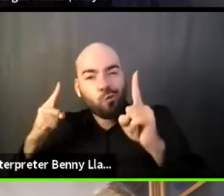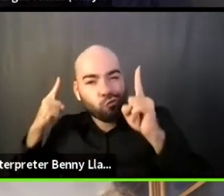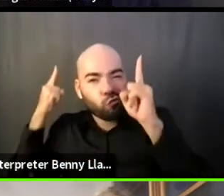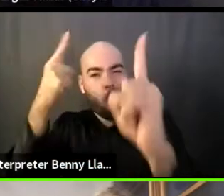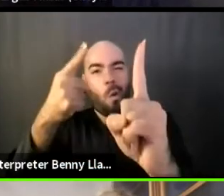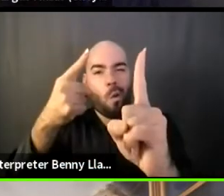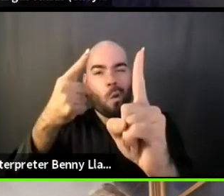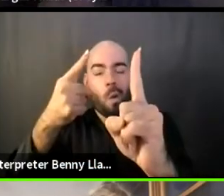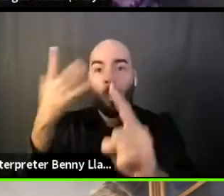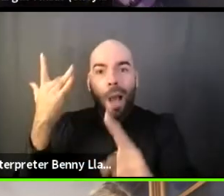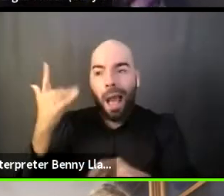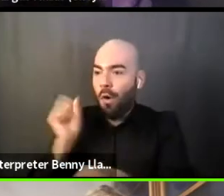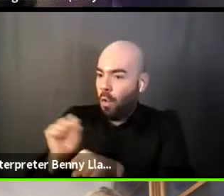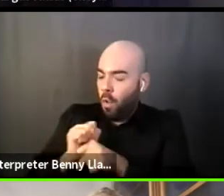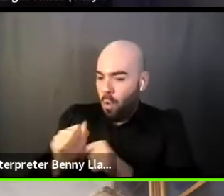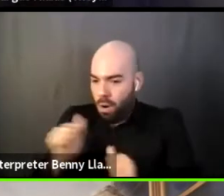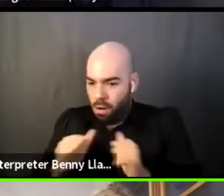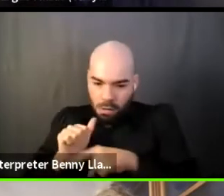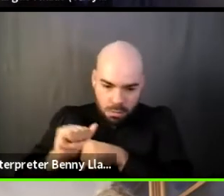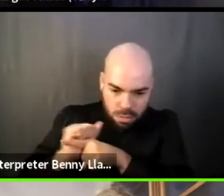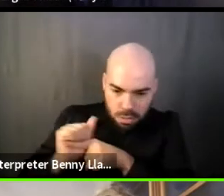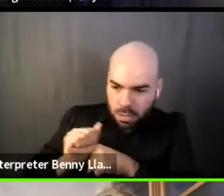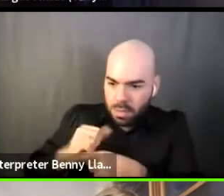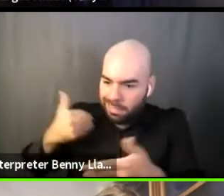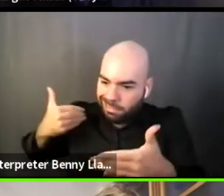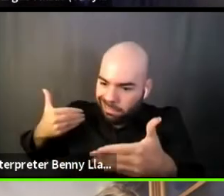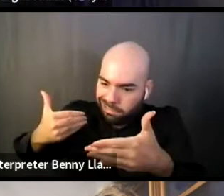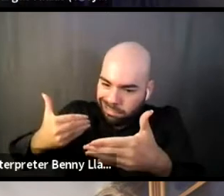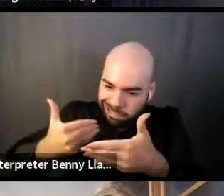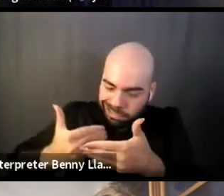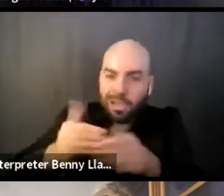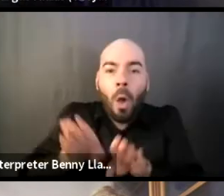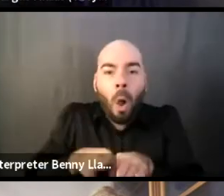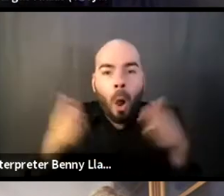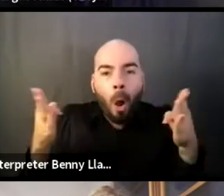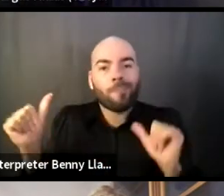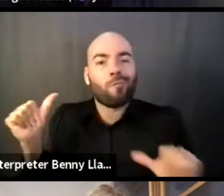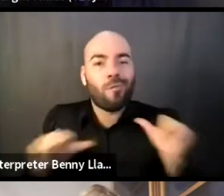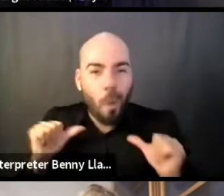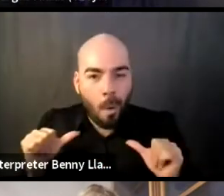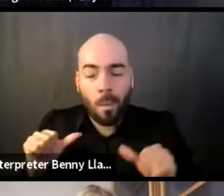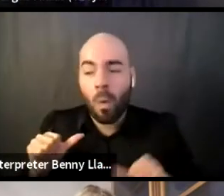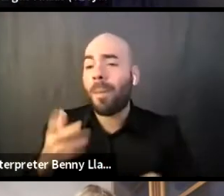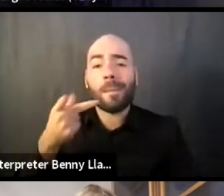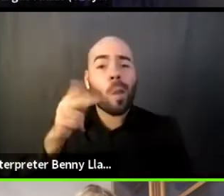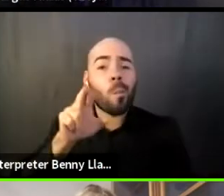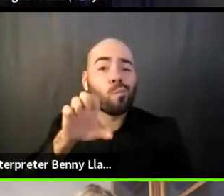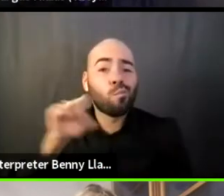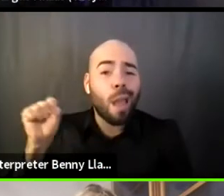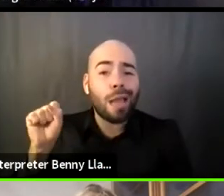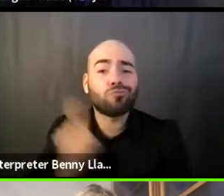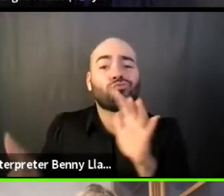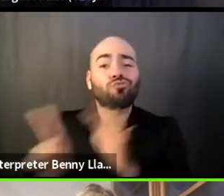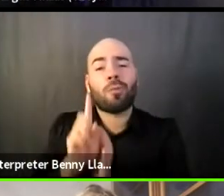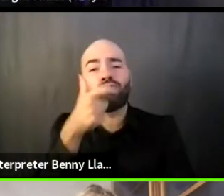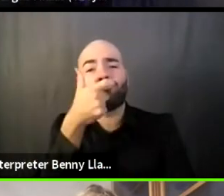or a press review or what have you. And I think in a lot of ways that that is,